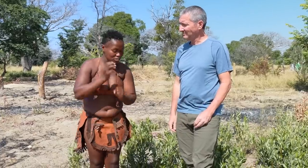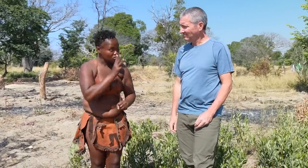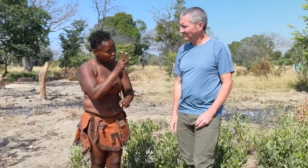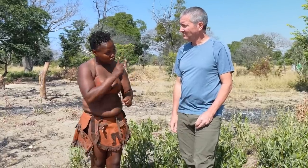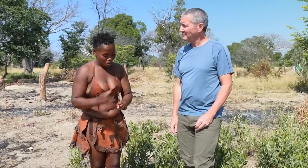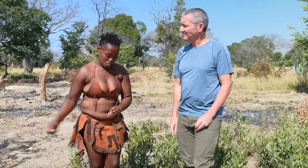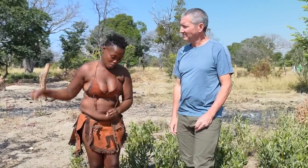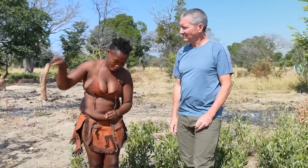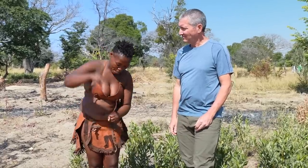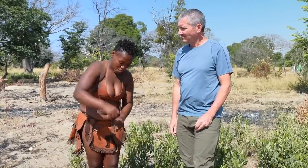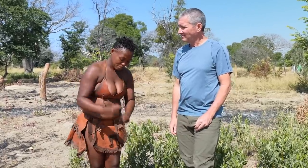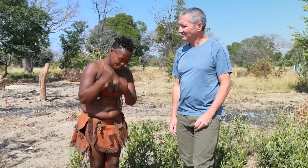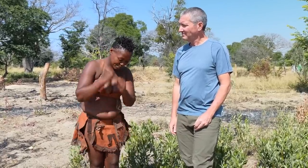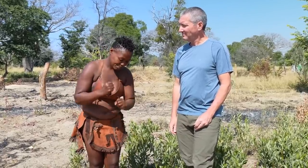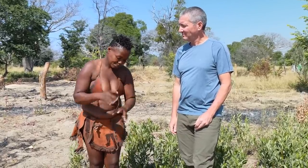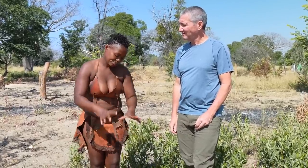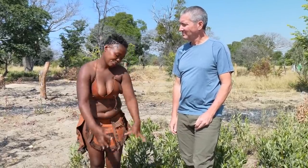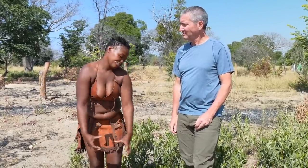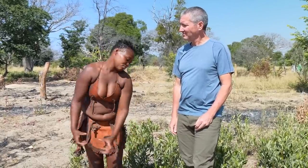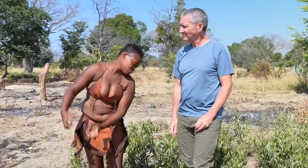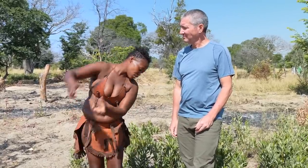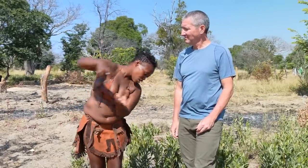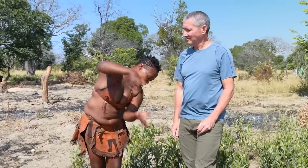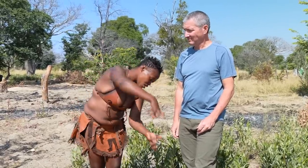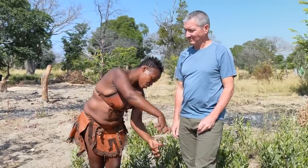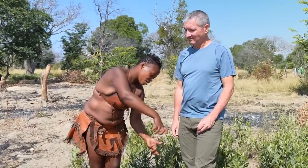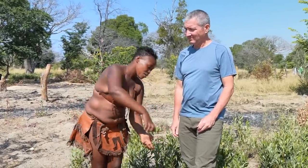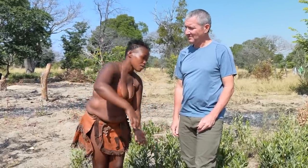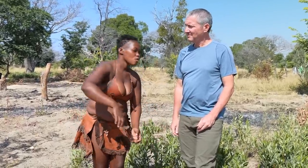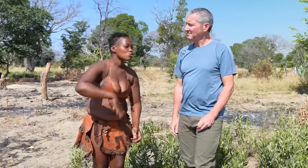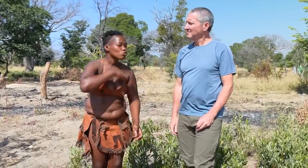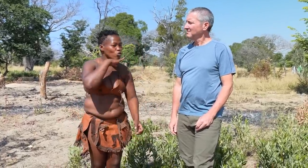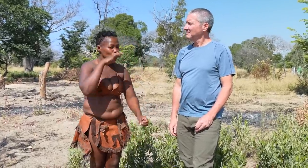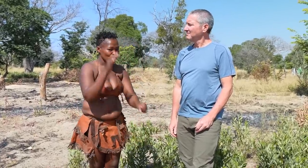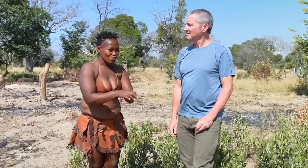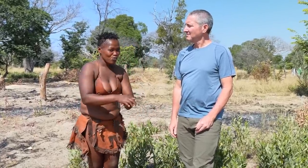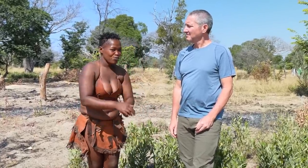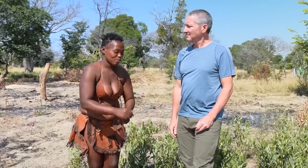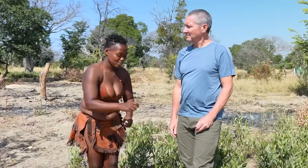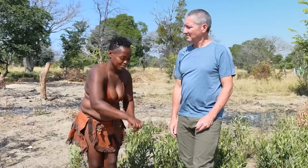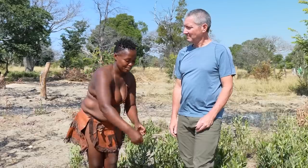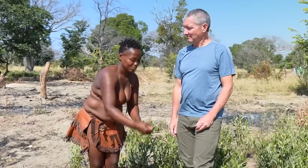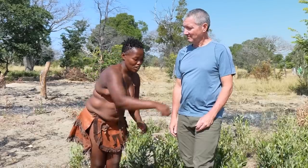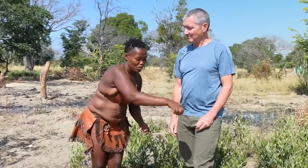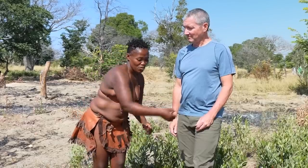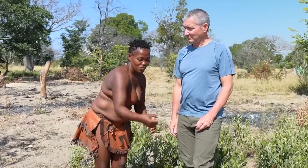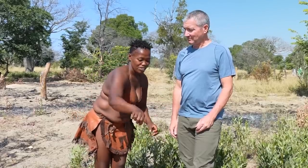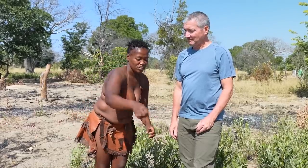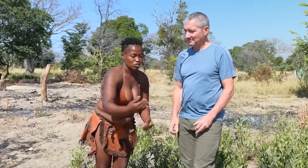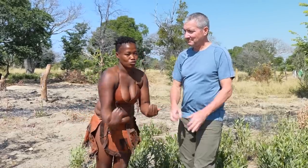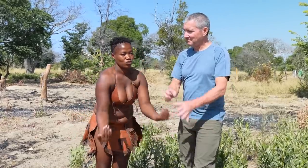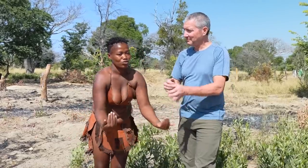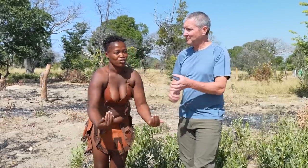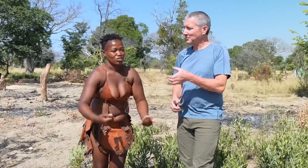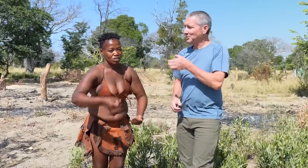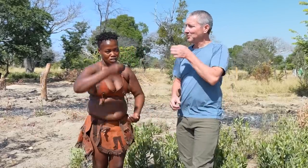adding more water until we have a full batch.